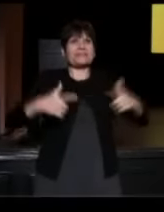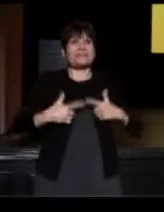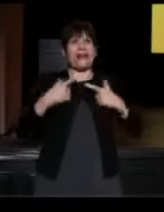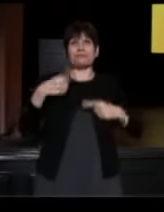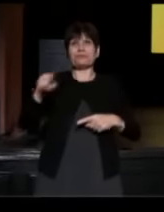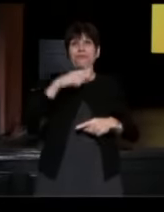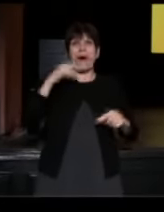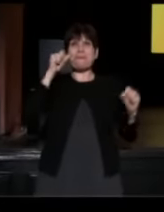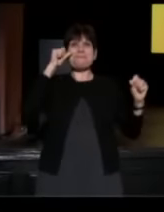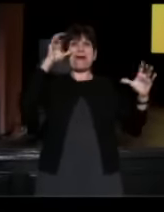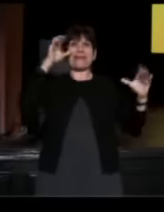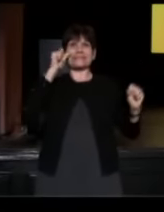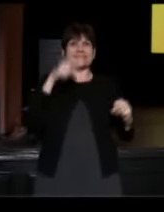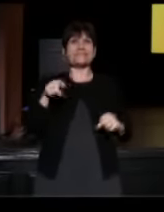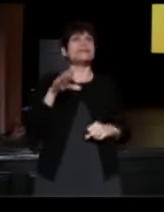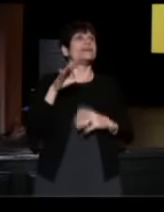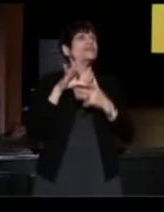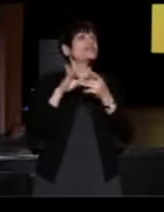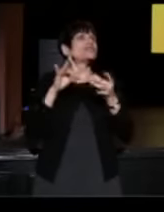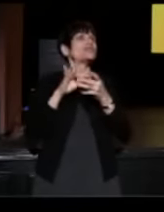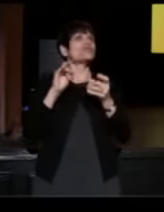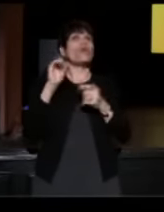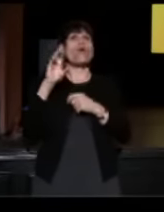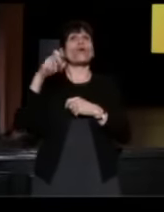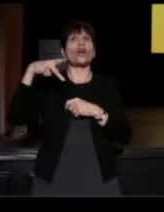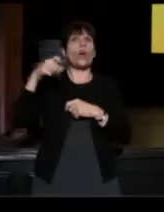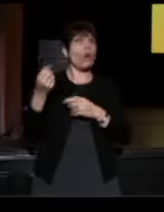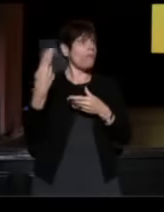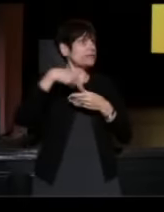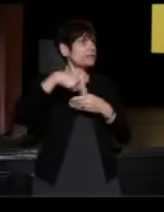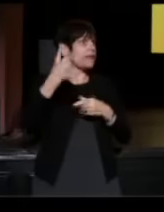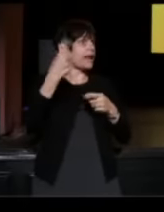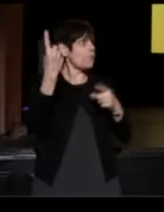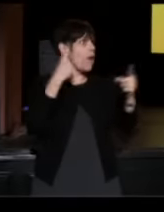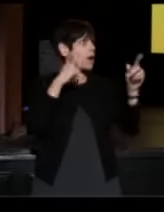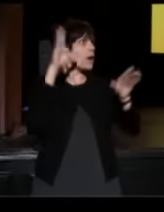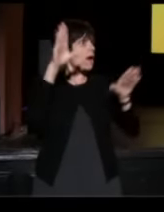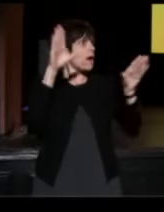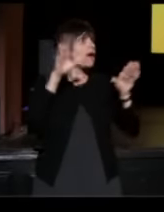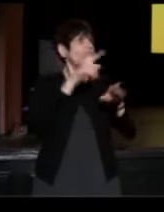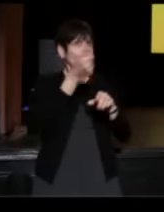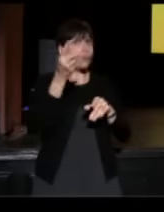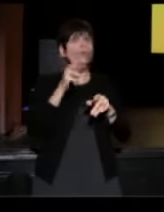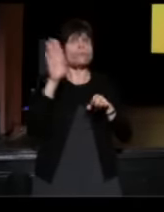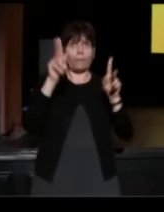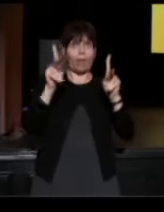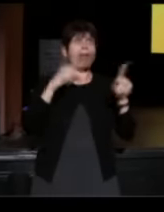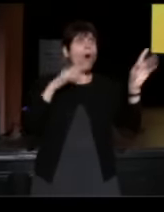OK, so StoryCorps, has anybody here participated in StoryCorps? A couple of people, OK.